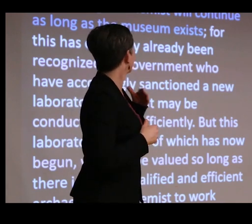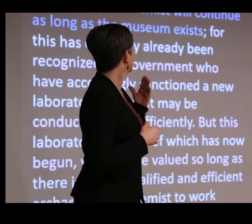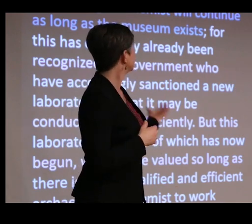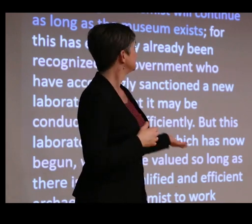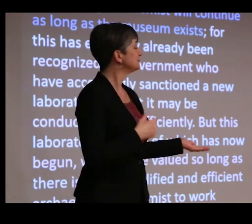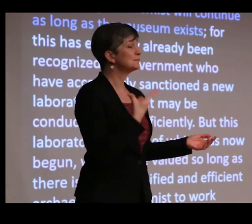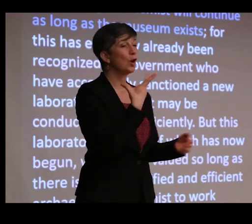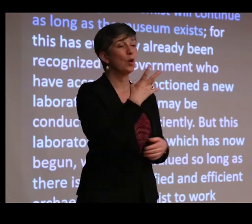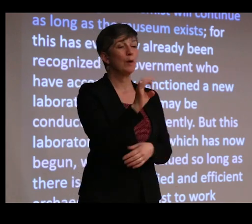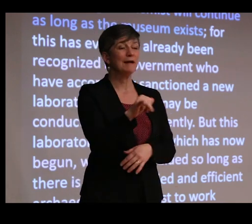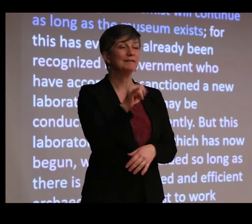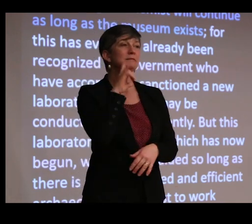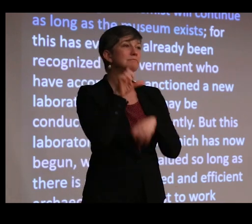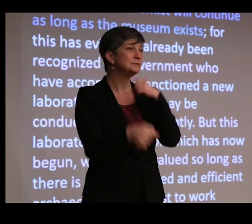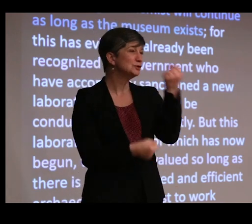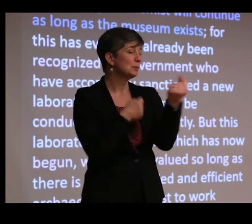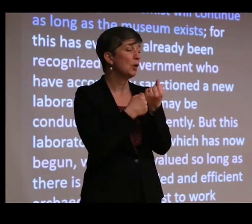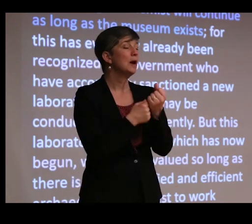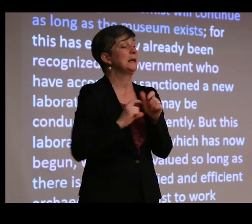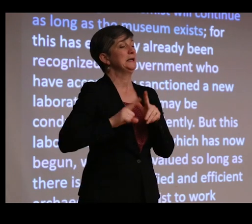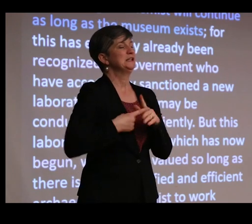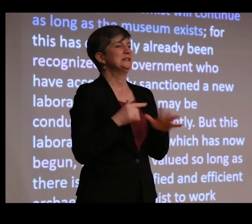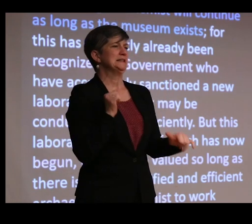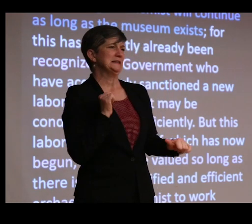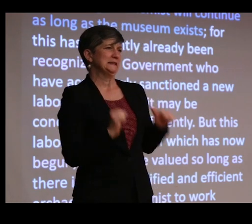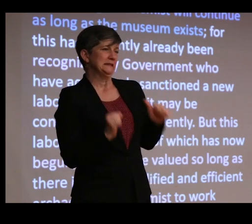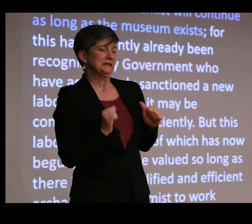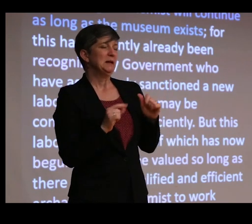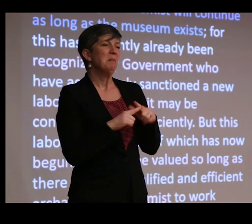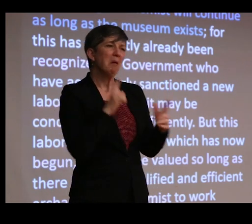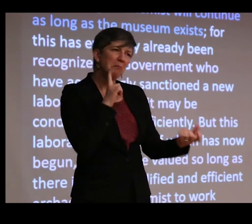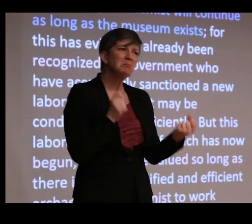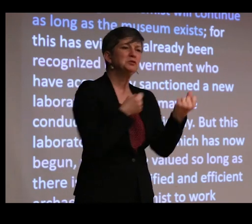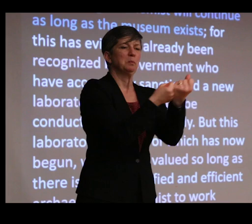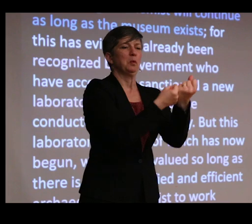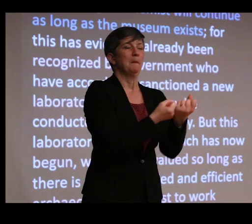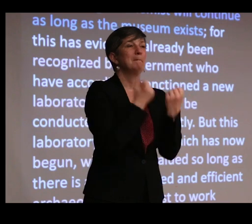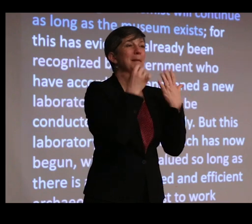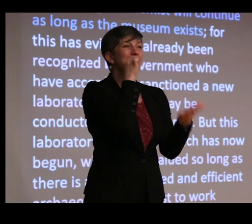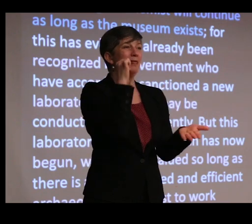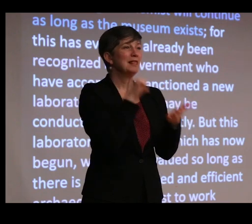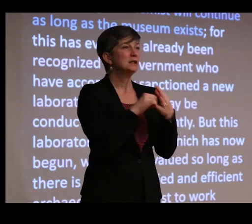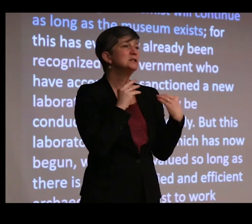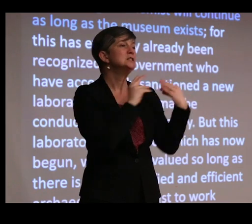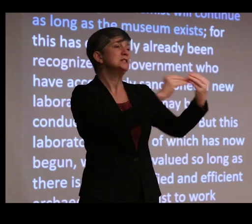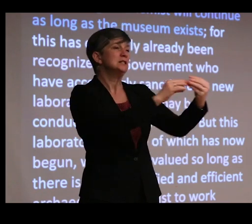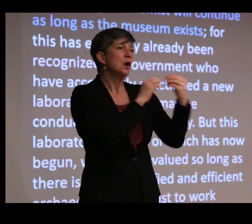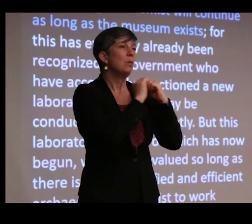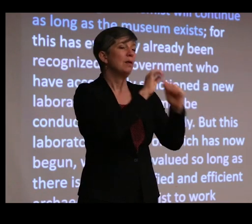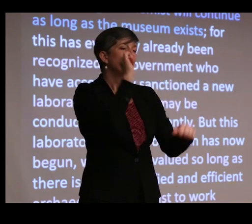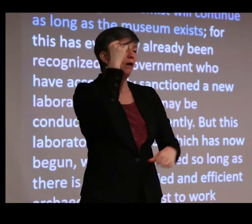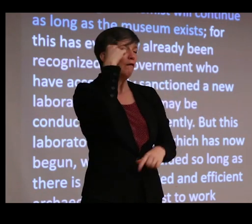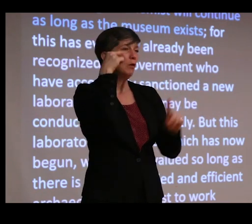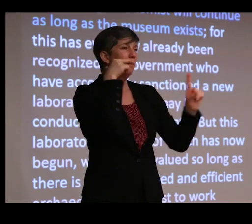to support after initial reluctance, and it took him many, many letters to argue with the Madras government about the need